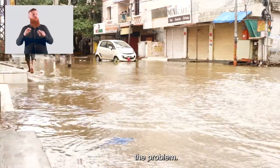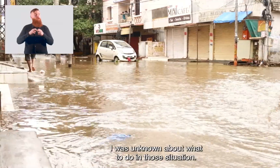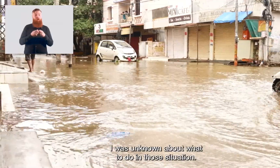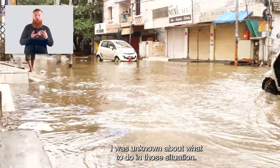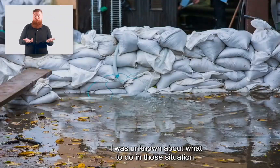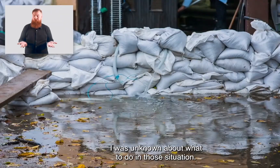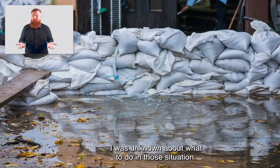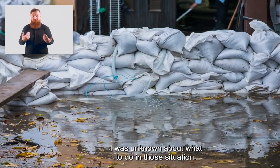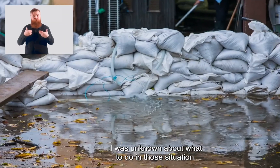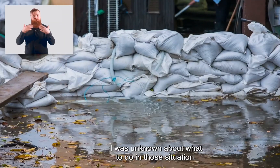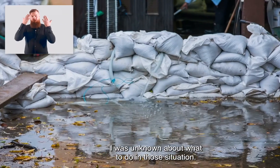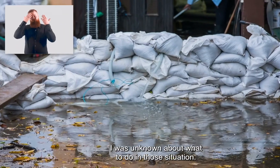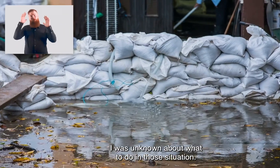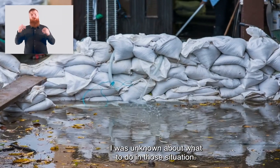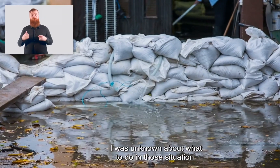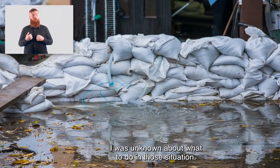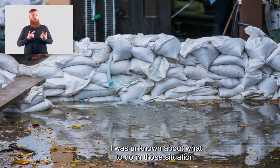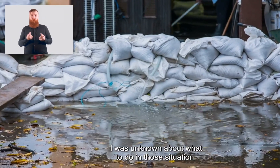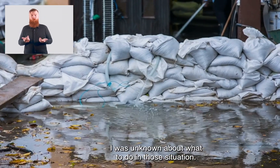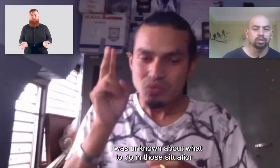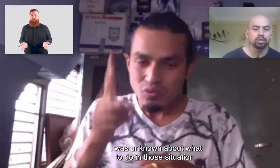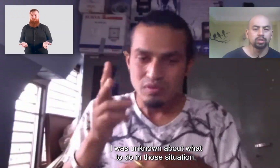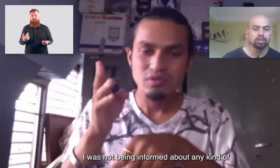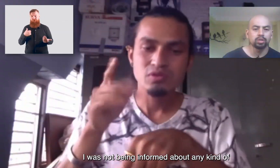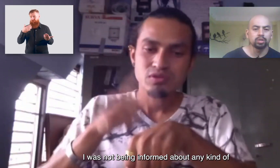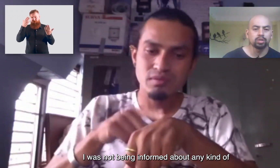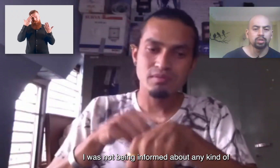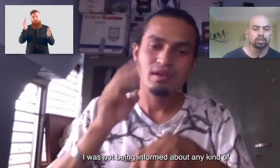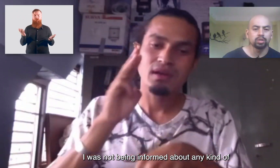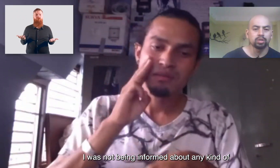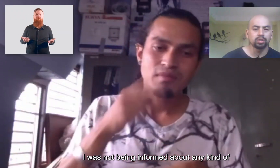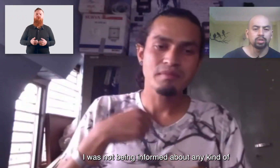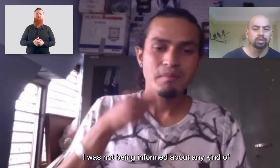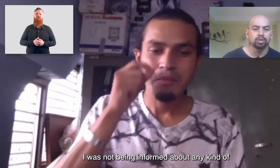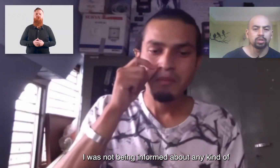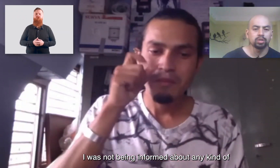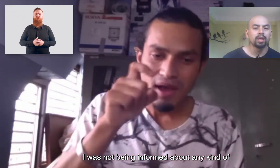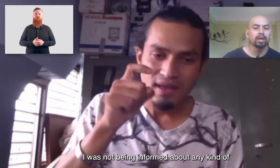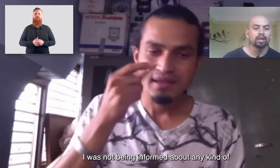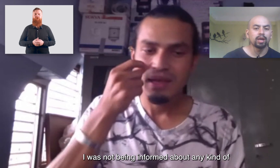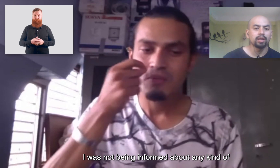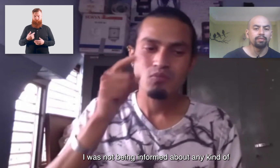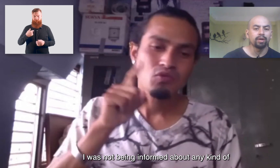I was unknown about what to do in those situation. I was not being informed about any kind of